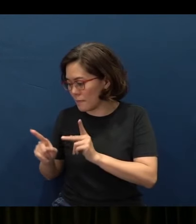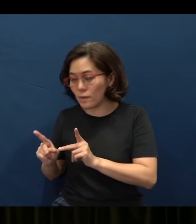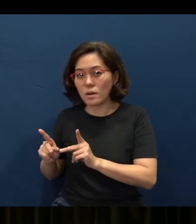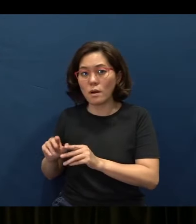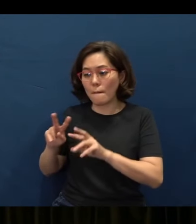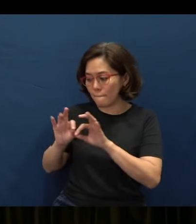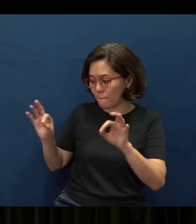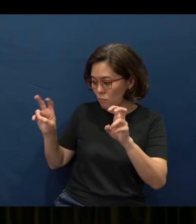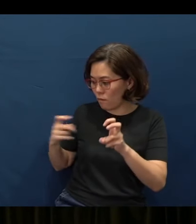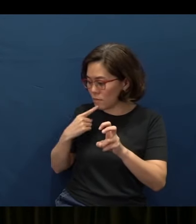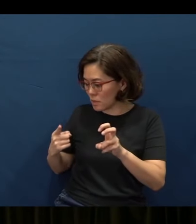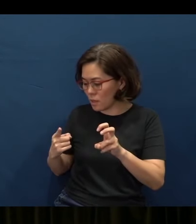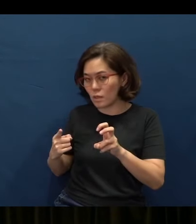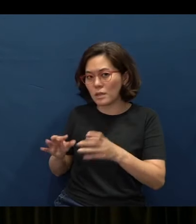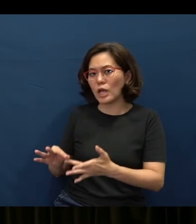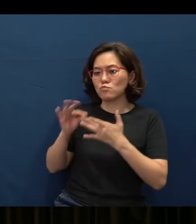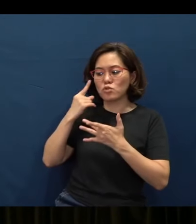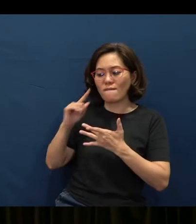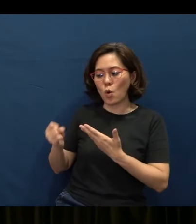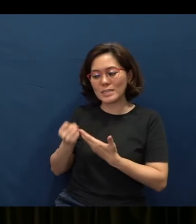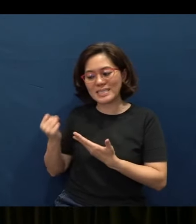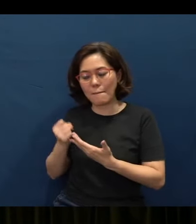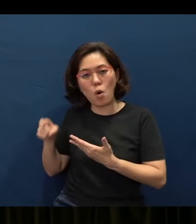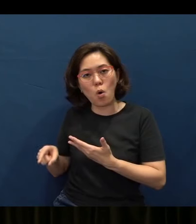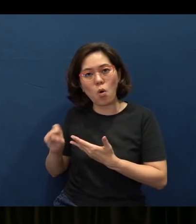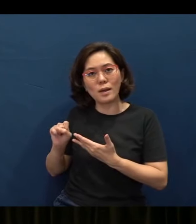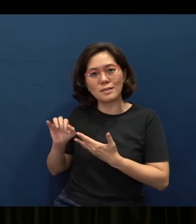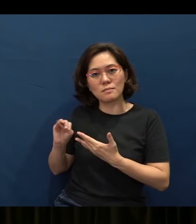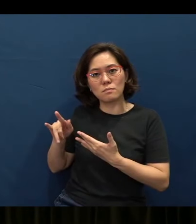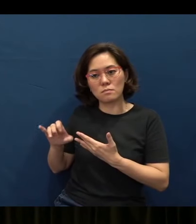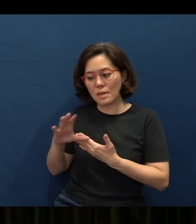And Proverbs says it is especially for the simple and for the young.